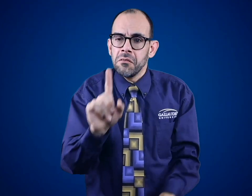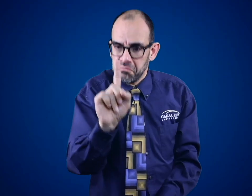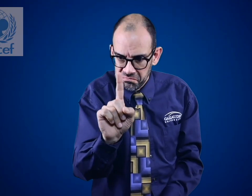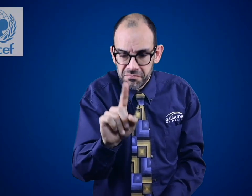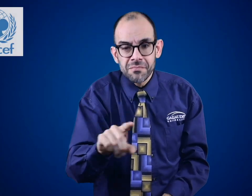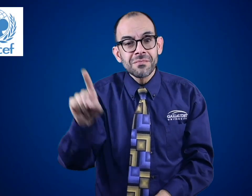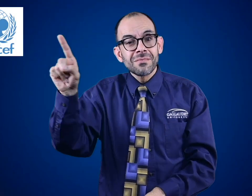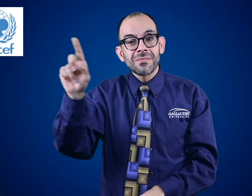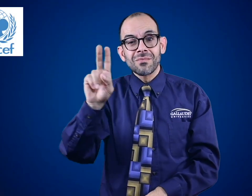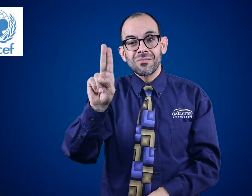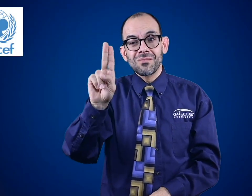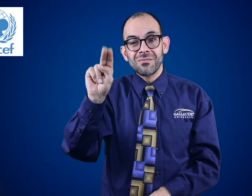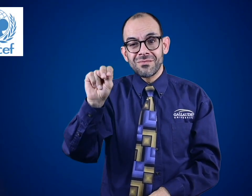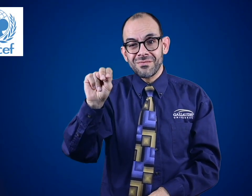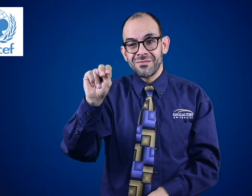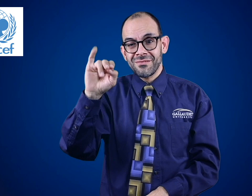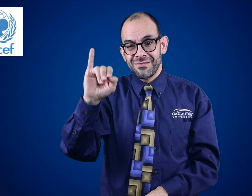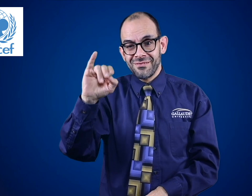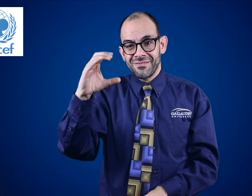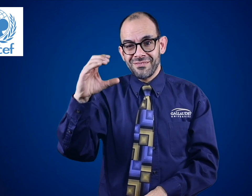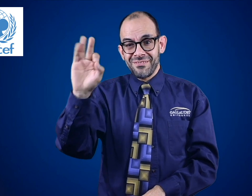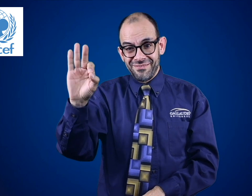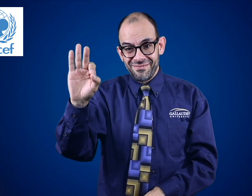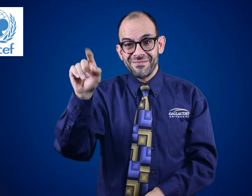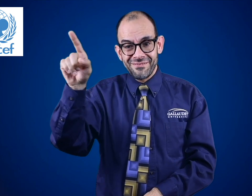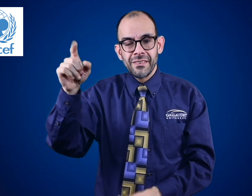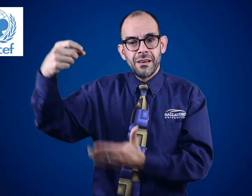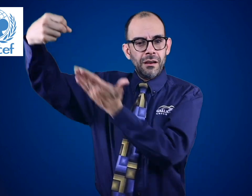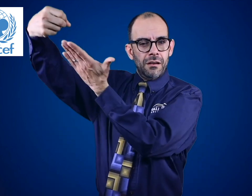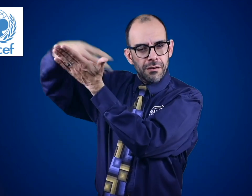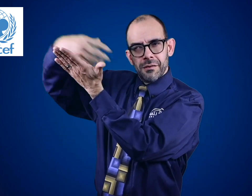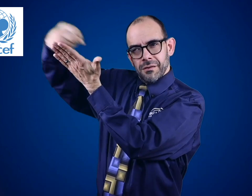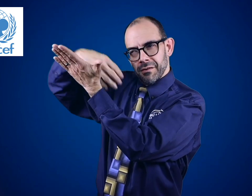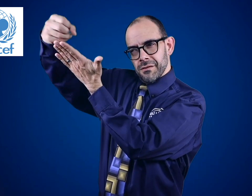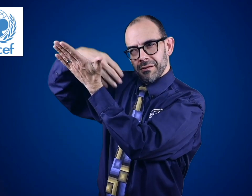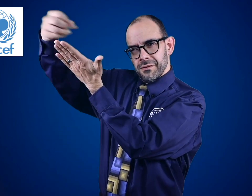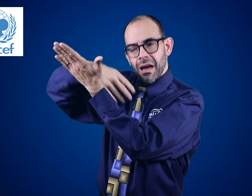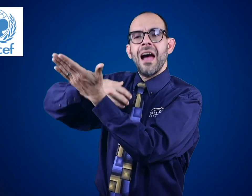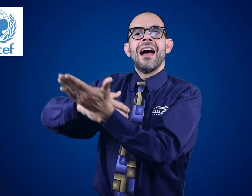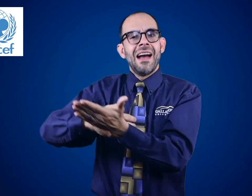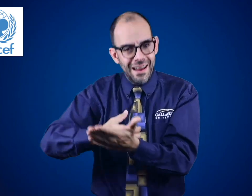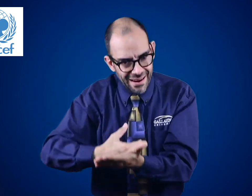Now, UNICEF has been sending us data